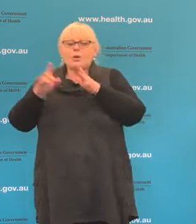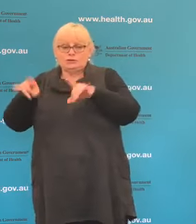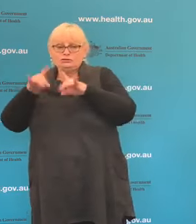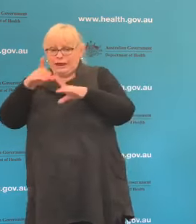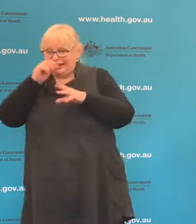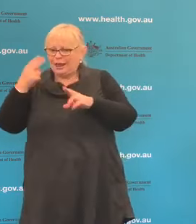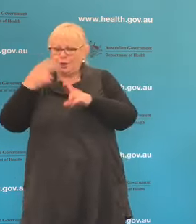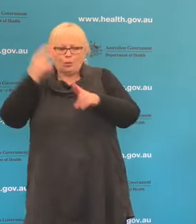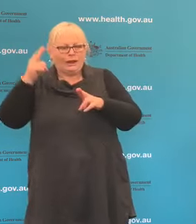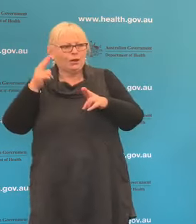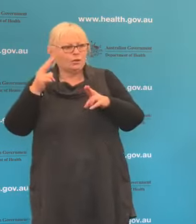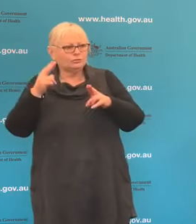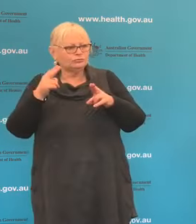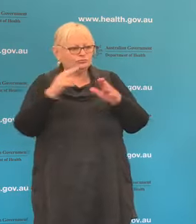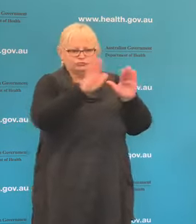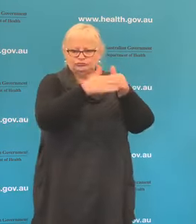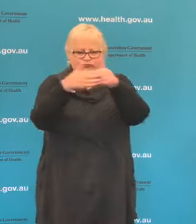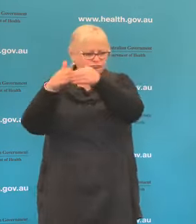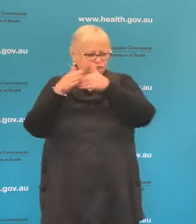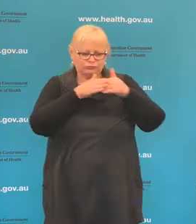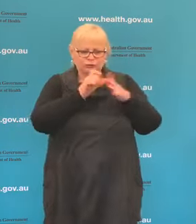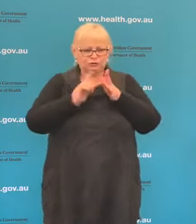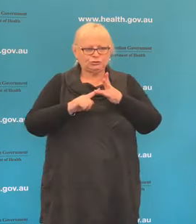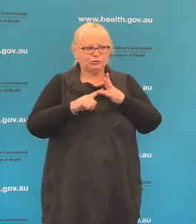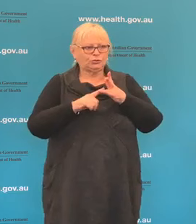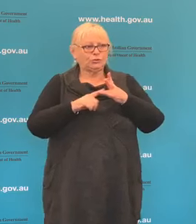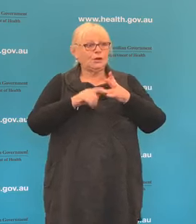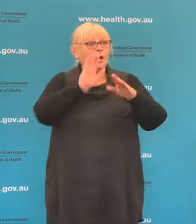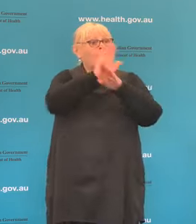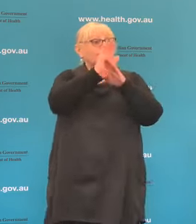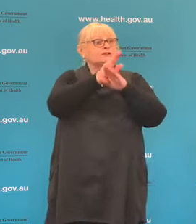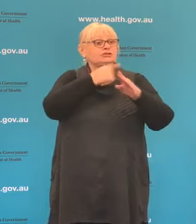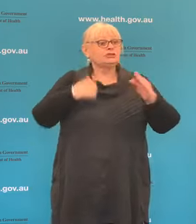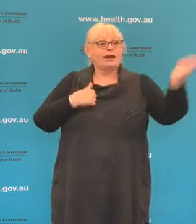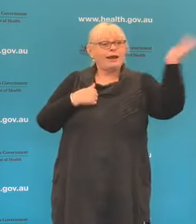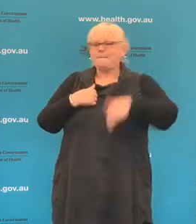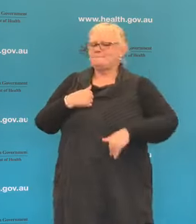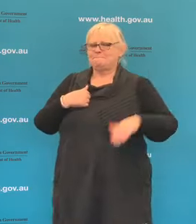in closing our borders to travellers from China at that time and then to extend